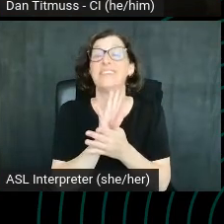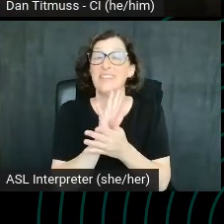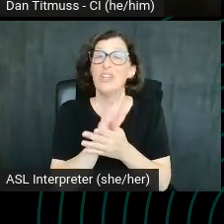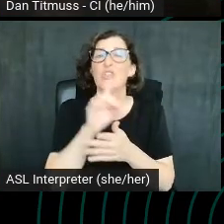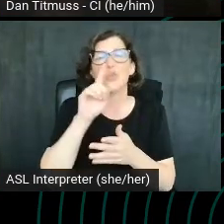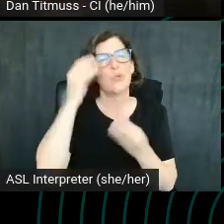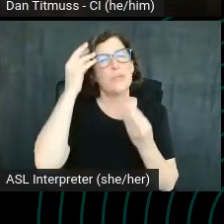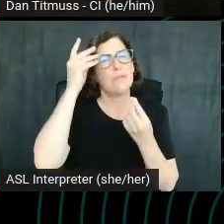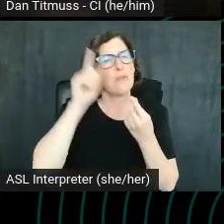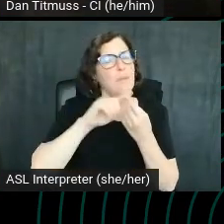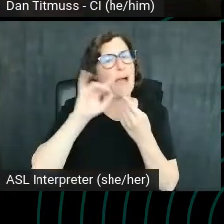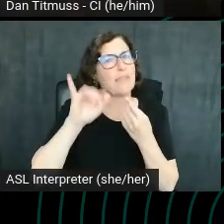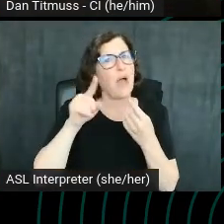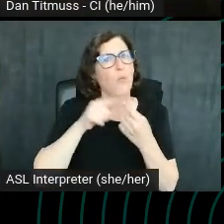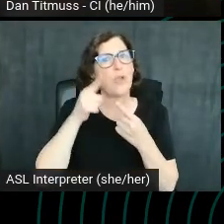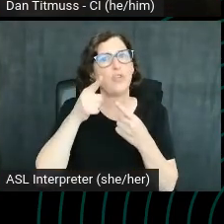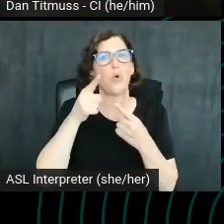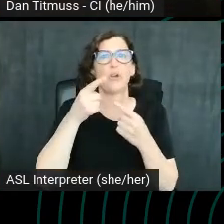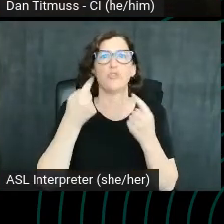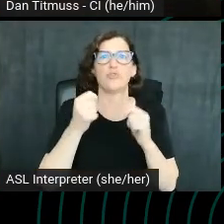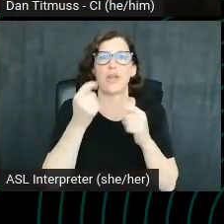when we're optimizing our videos for YouTube.